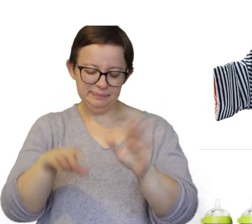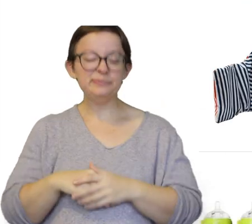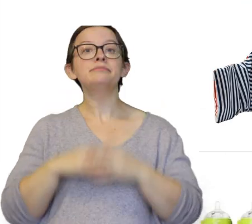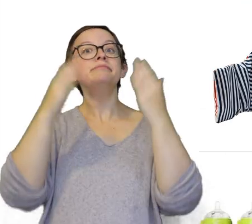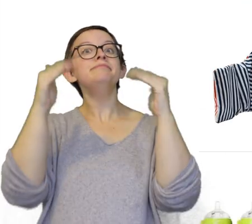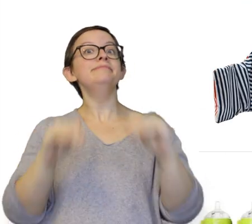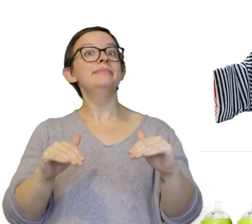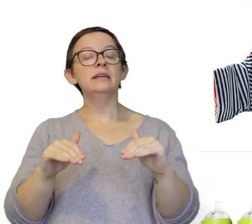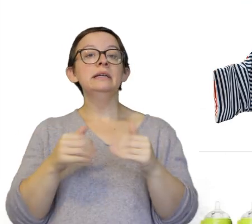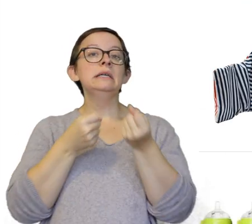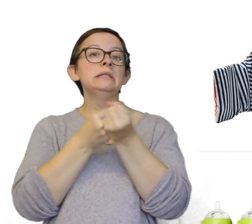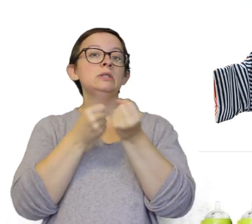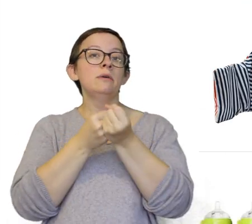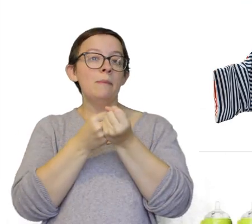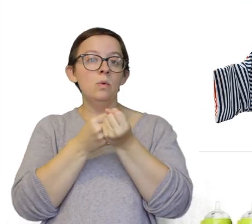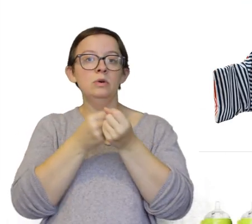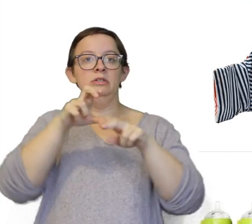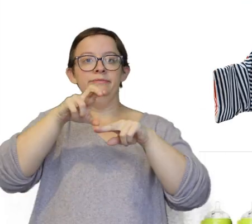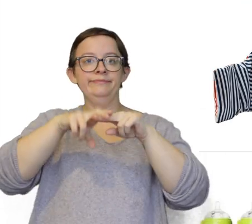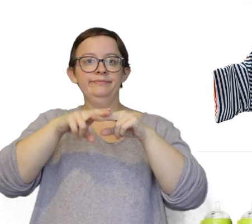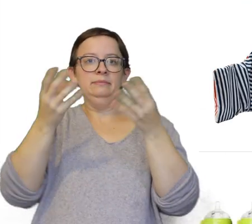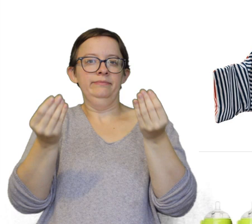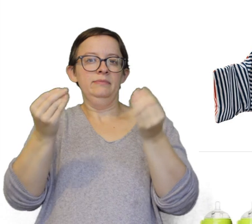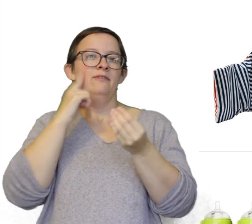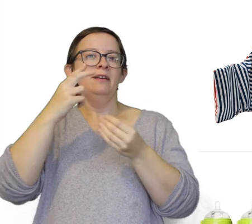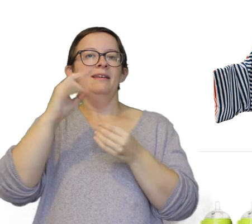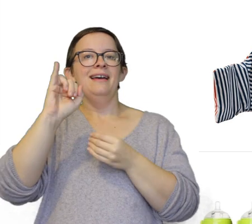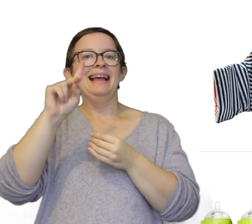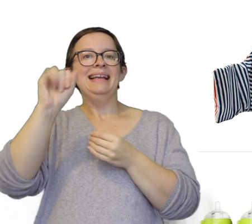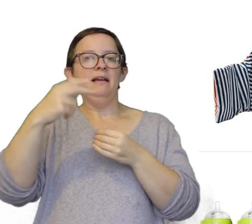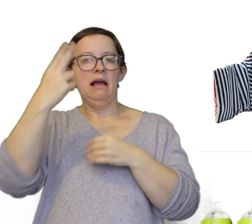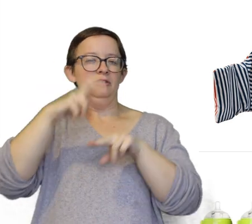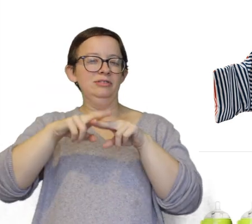Next is the support chair for the IKEA highchair. I don't have the IKEA highchair on here,